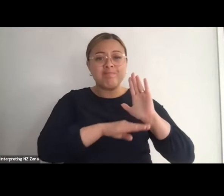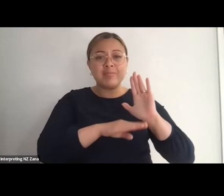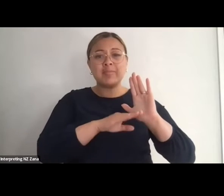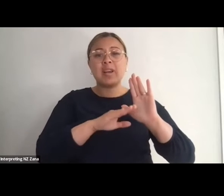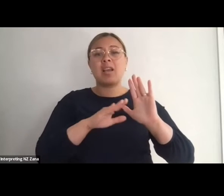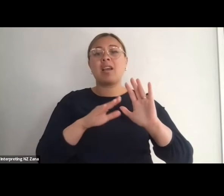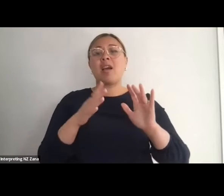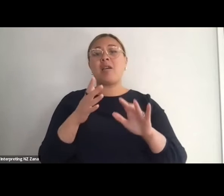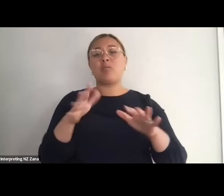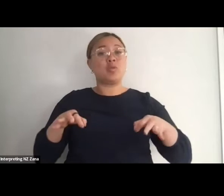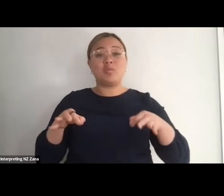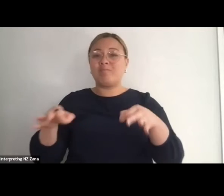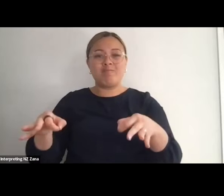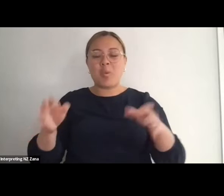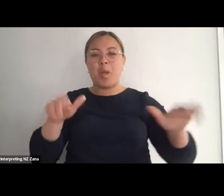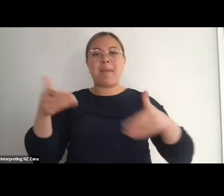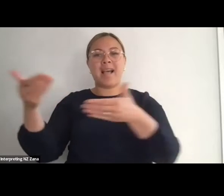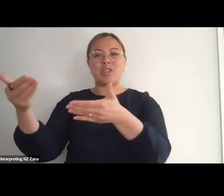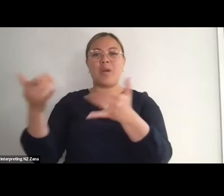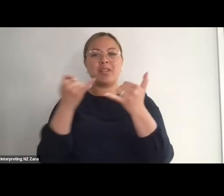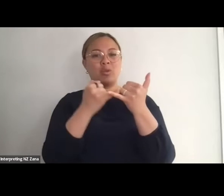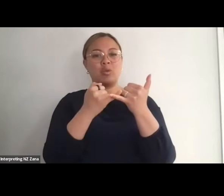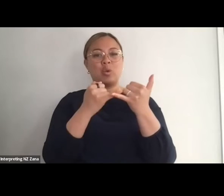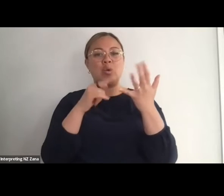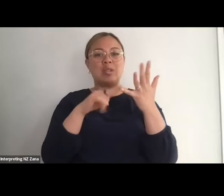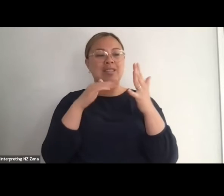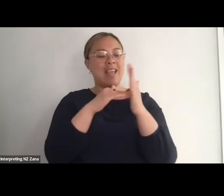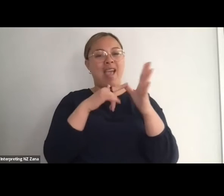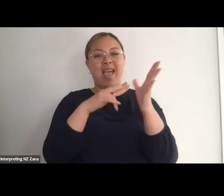it over to Suzanne Cowan of our ADP. I beg your pardon, I'm actually starting